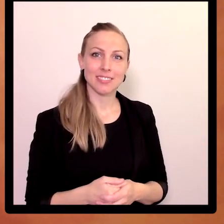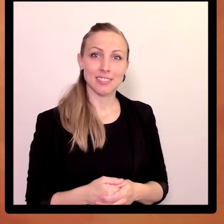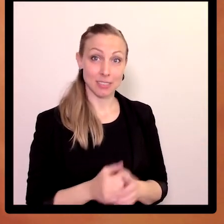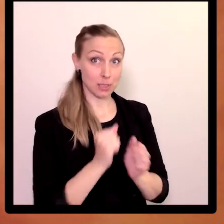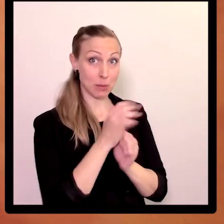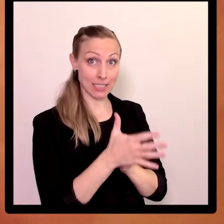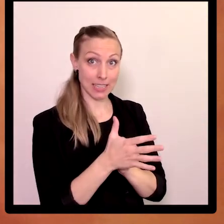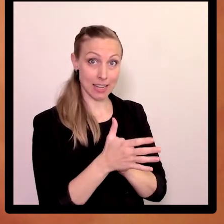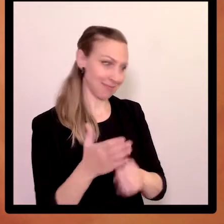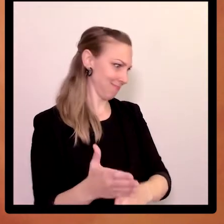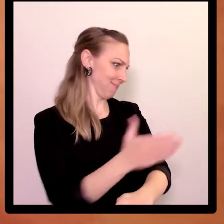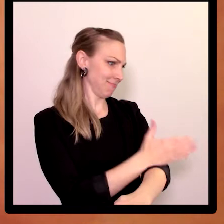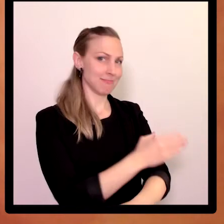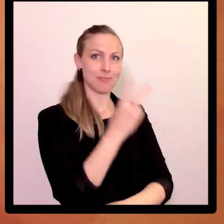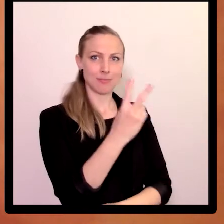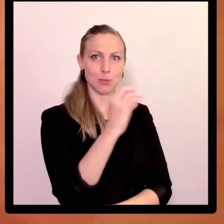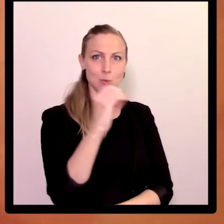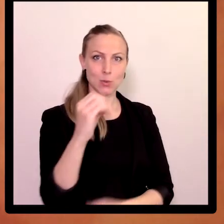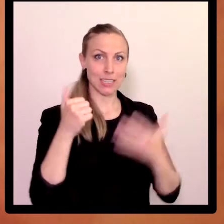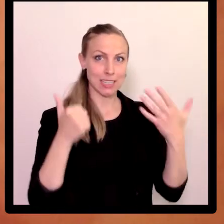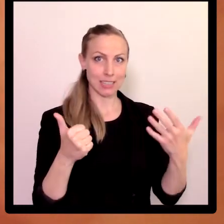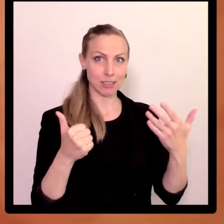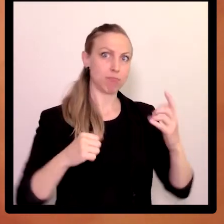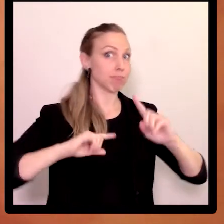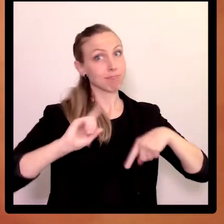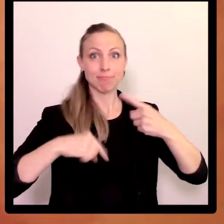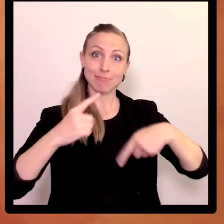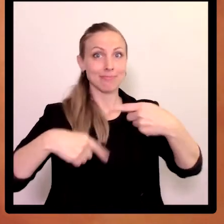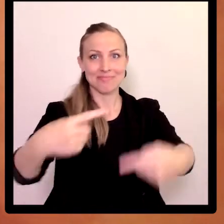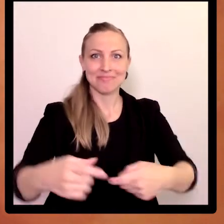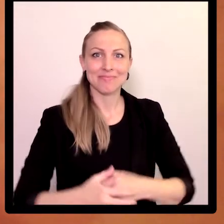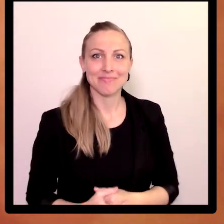This project started in 2006 and is still going strong.